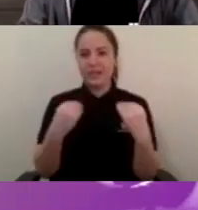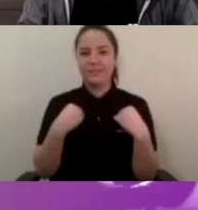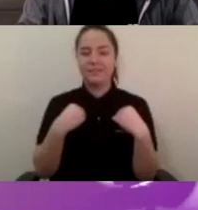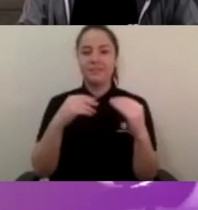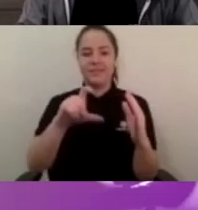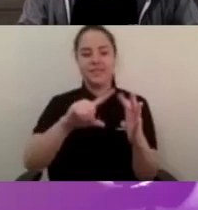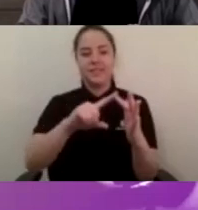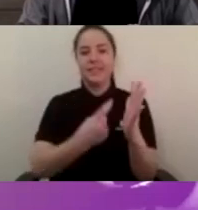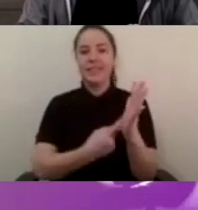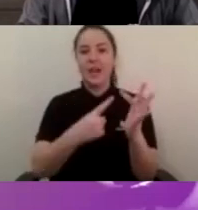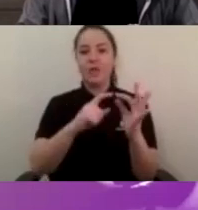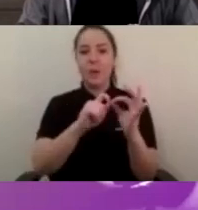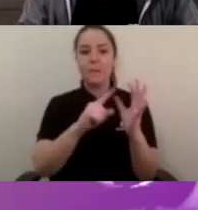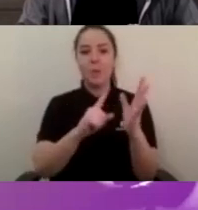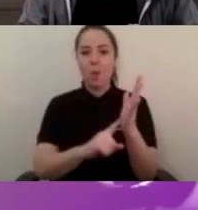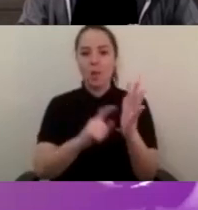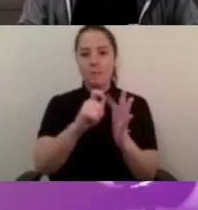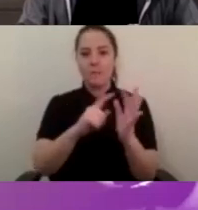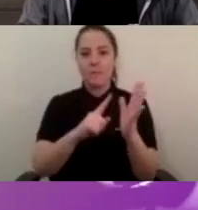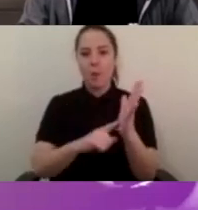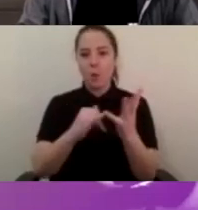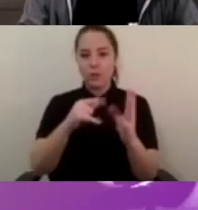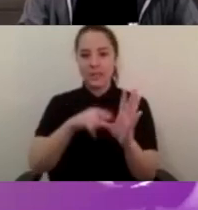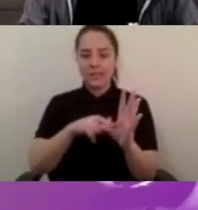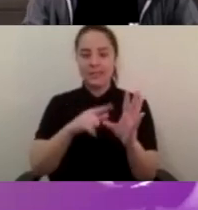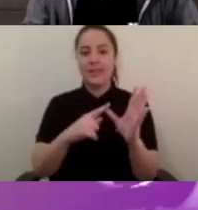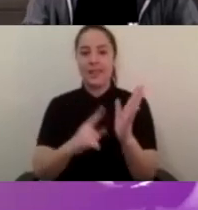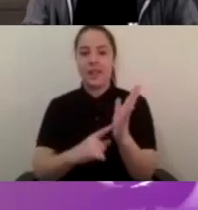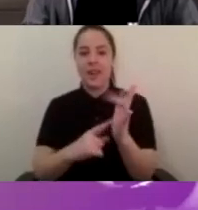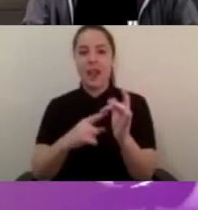service provider in New South Wales in Australia and also ACT